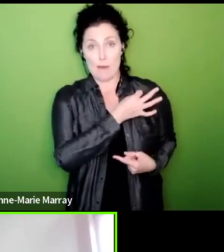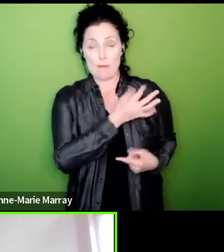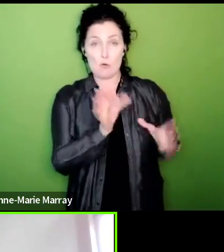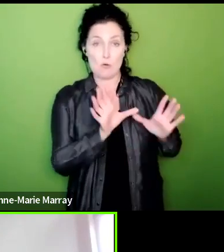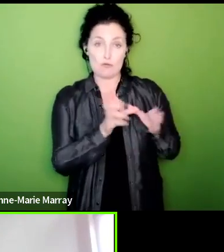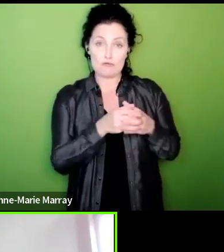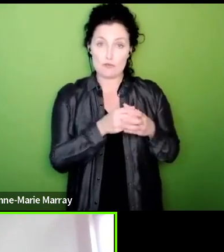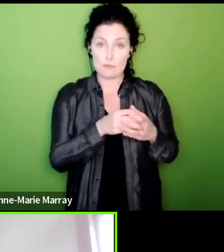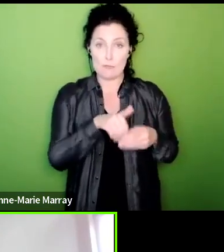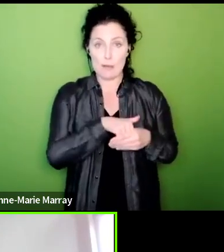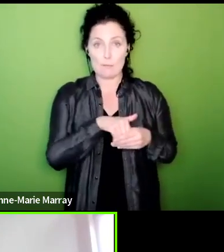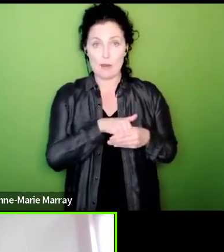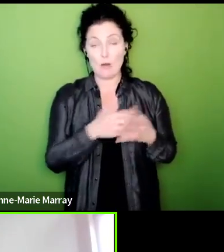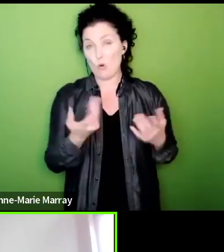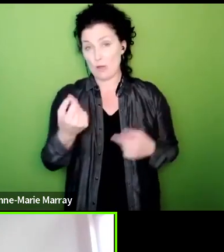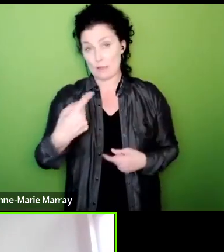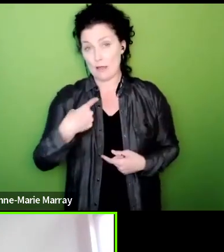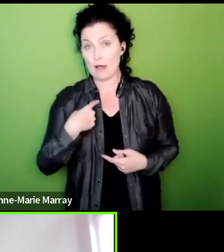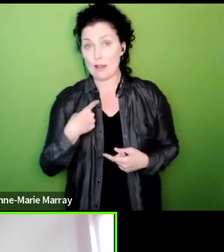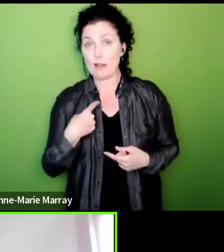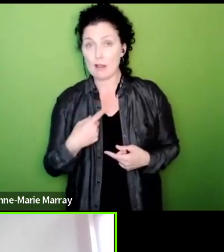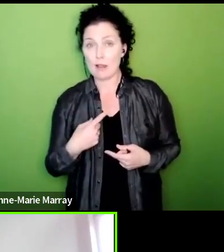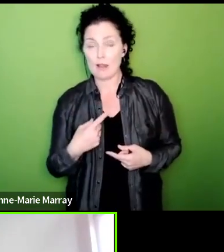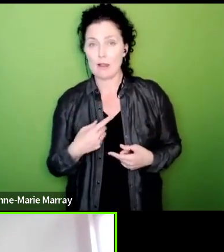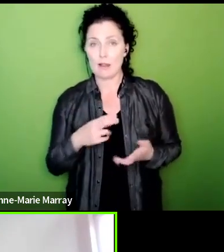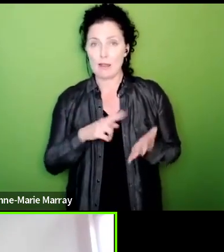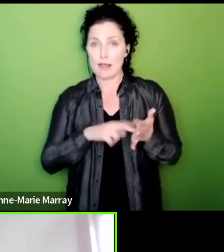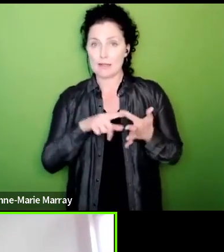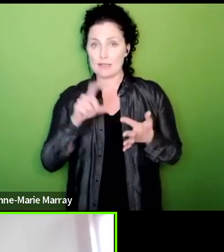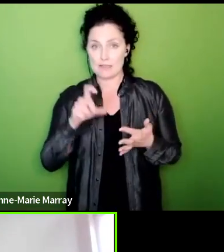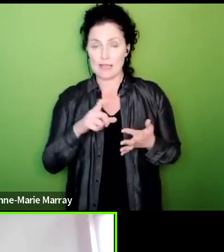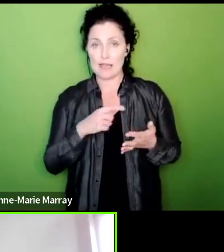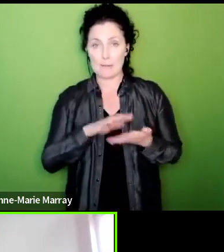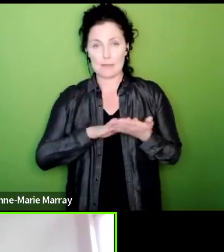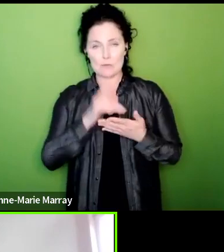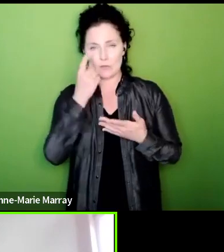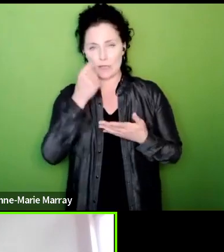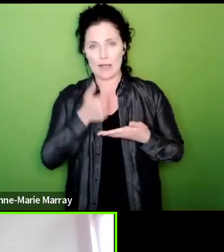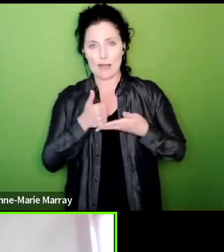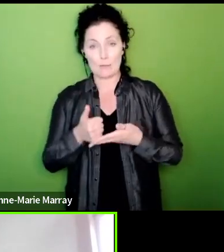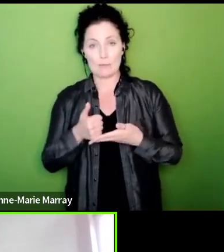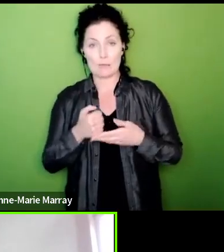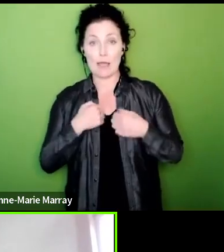or or send us an email in nationally so that we can help our commitment in this ballot has been